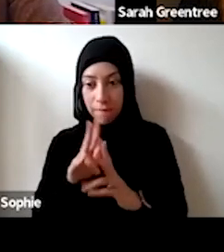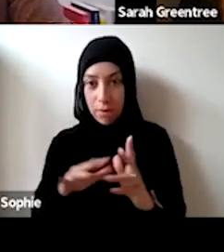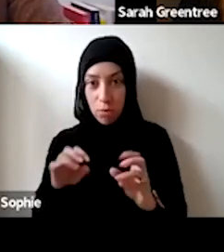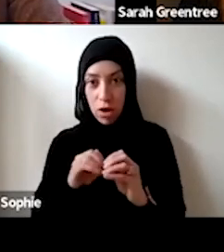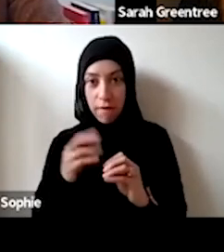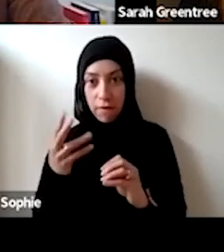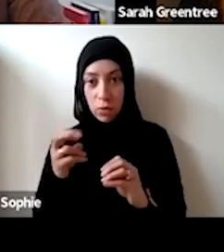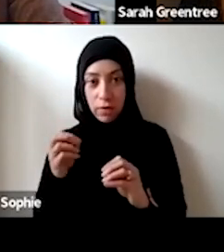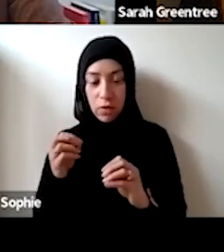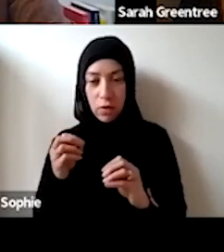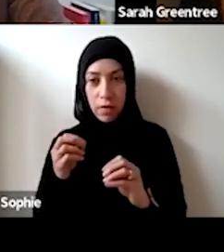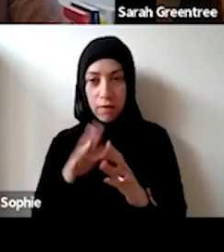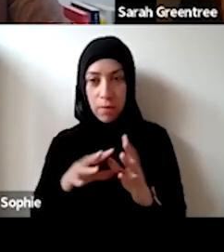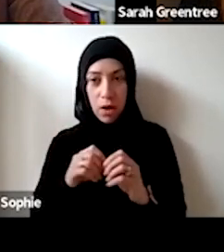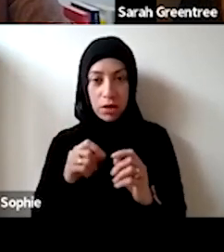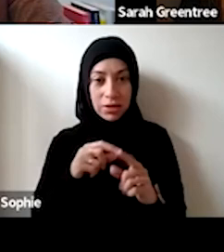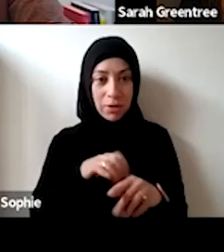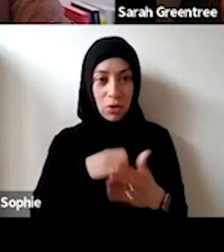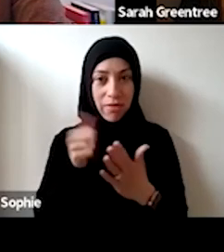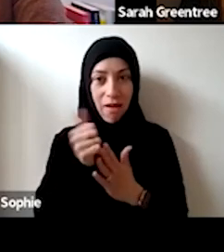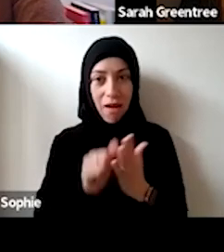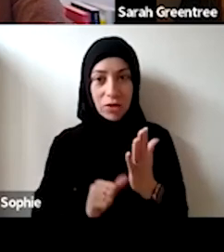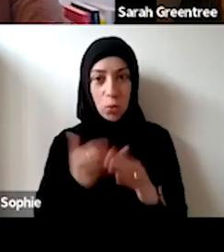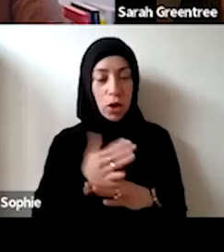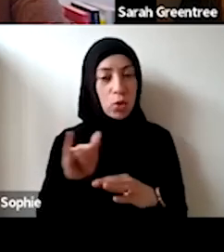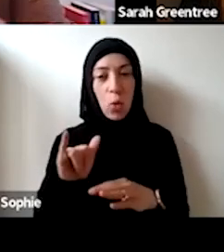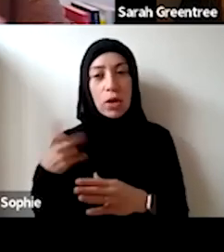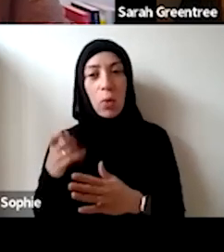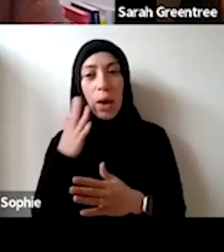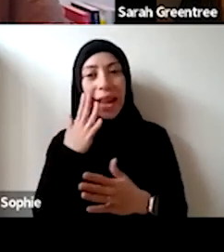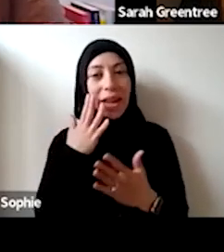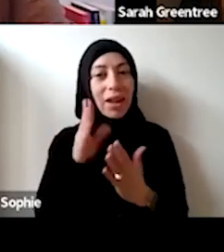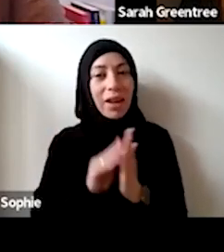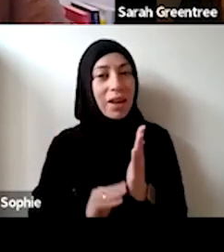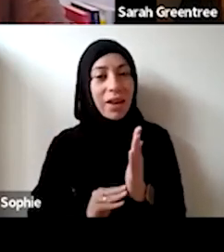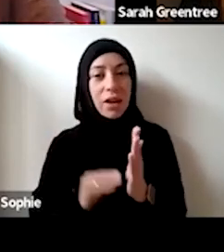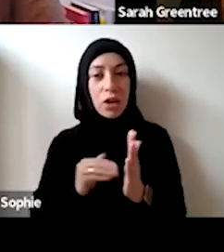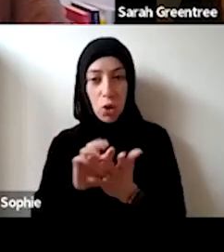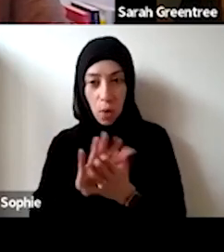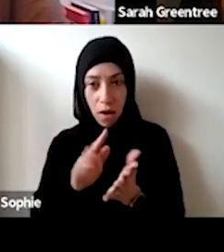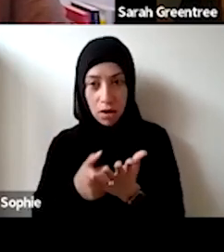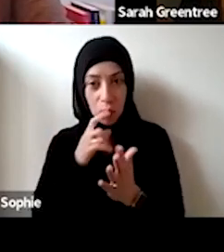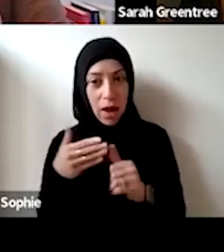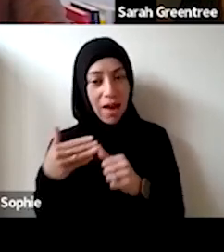deadline in terms of well being advanced workers. Thank you. important opportunity seems to have suddenly snuck up on this and a schedule. Is there a reason for this and has the full gone into the Fairbury 14th deadline in terms of the well-being of arts workers? Zohar, perhaps